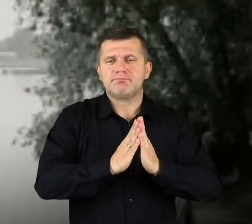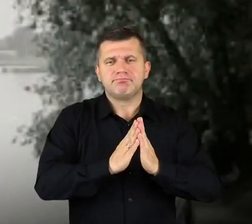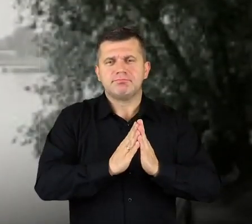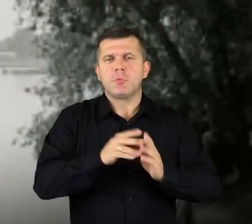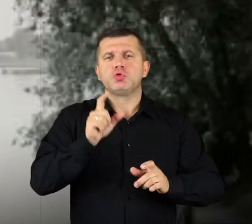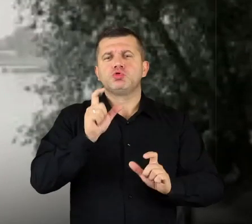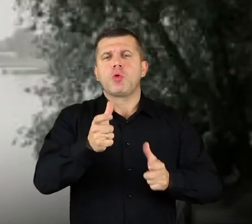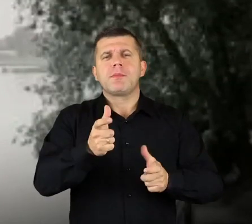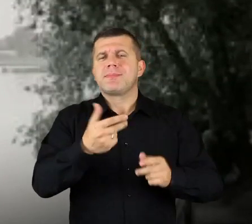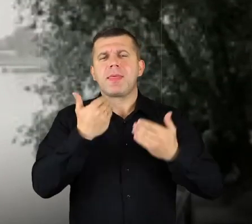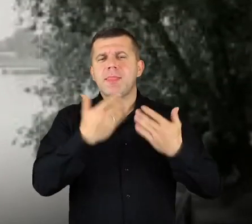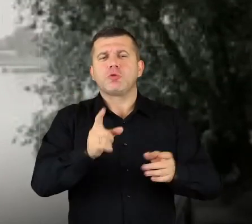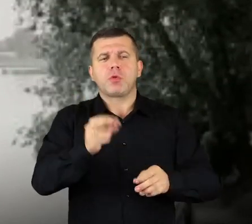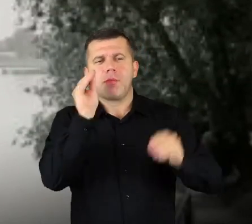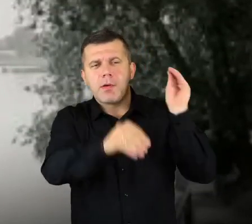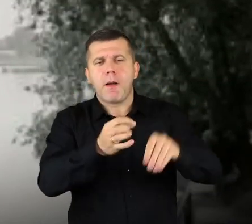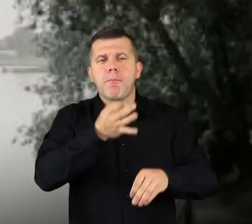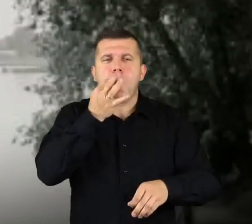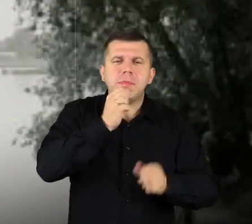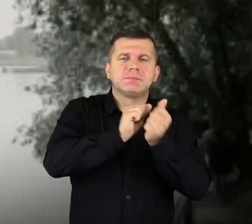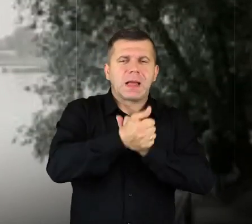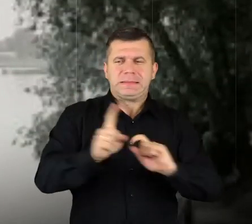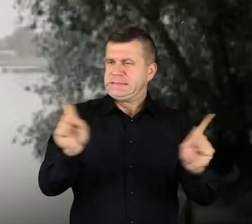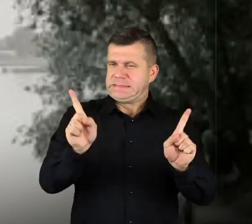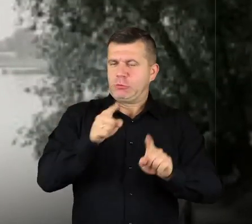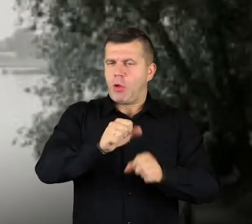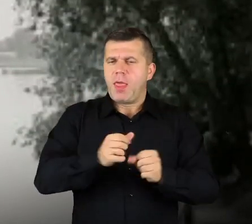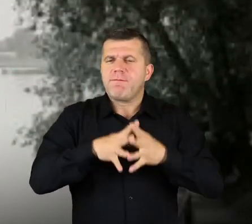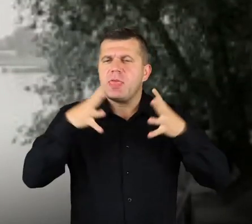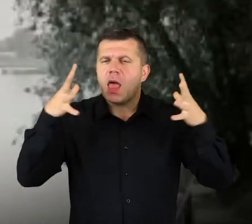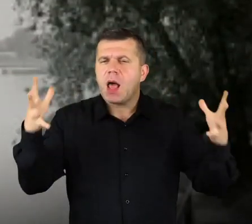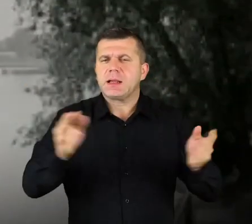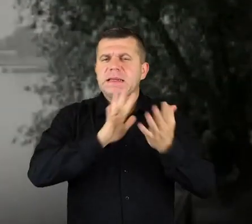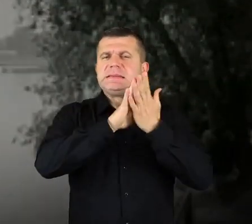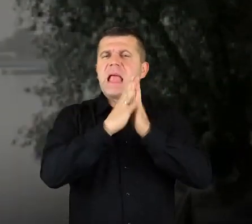don’t let anyone improve anything, build something, because it’s a great landmark.